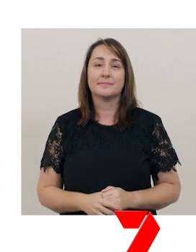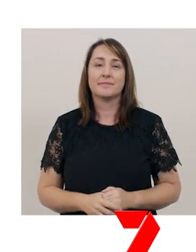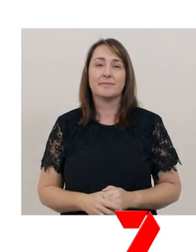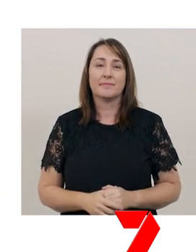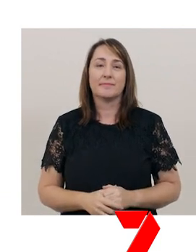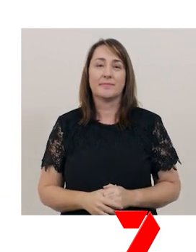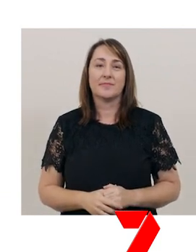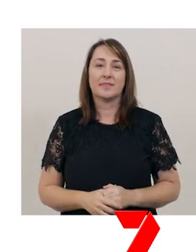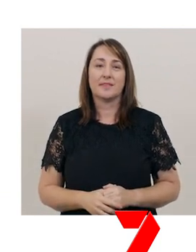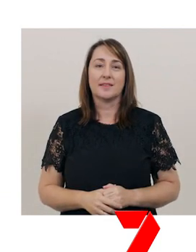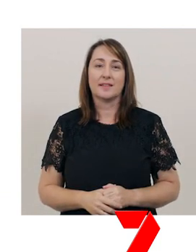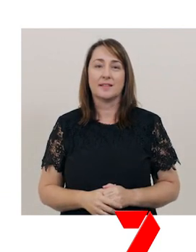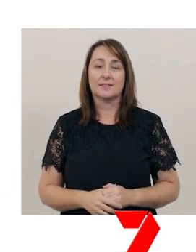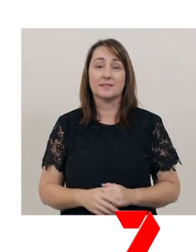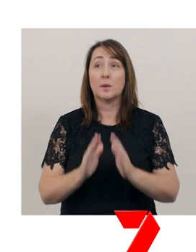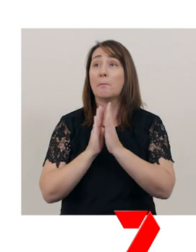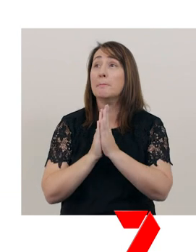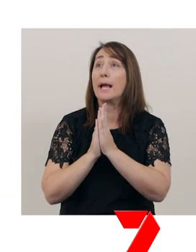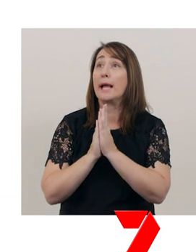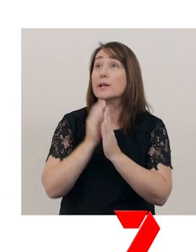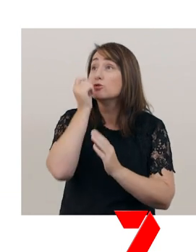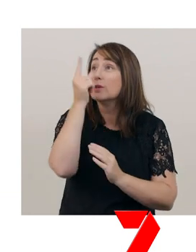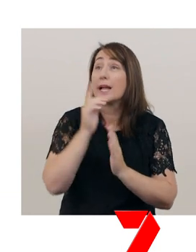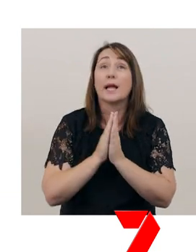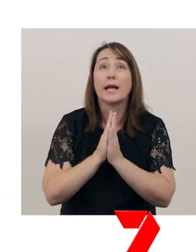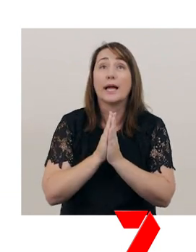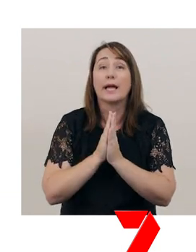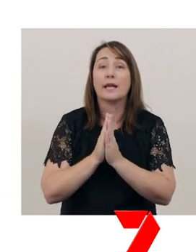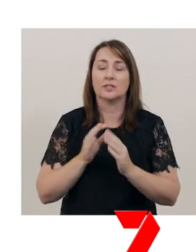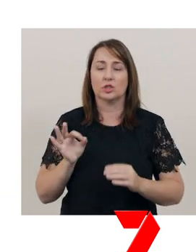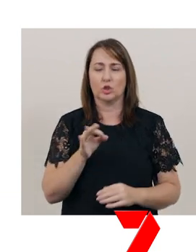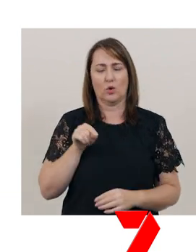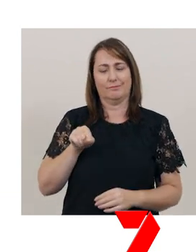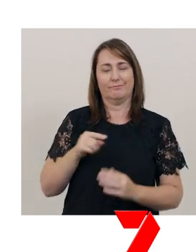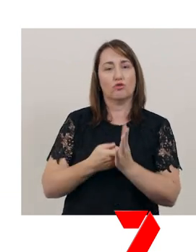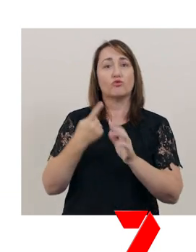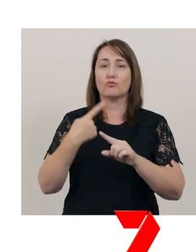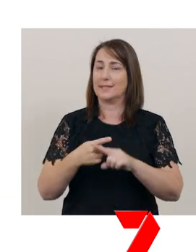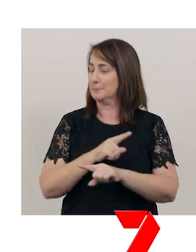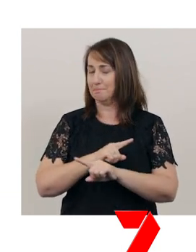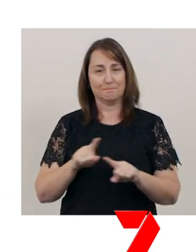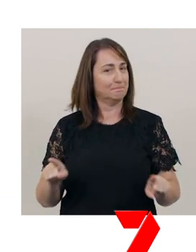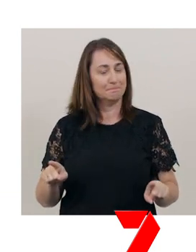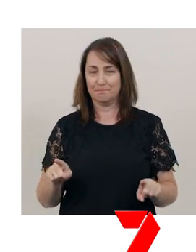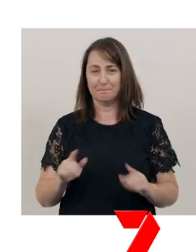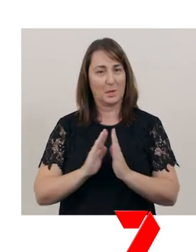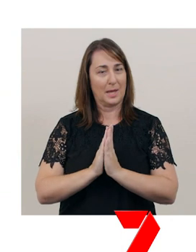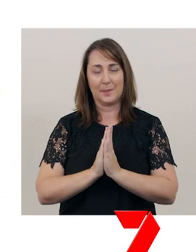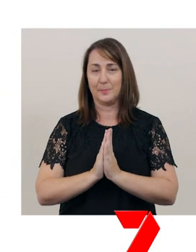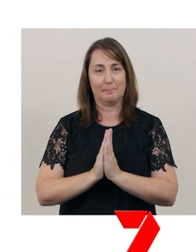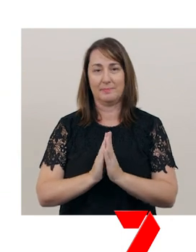Not tricks like this. A dog like Rex does not beg.